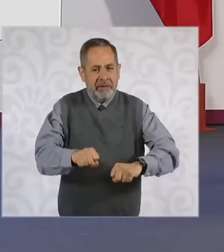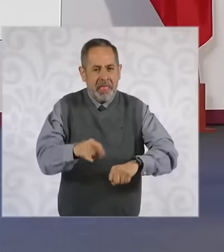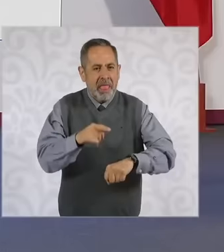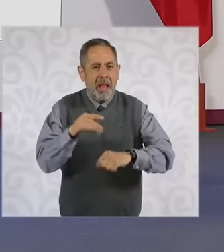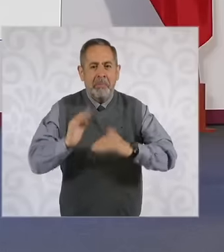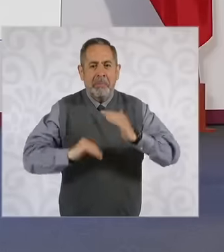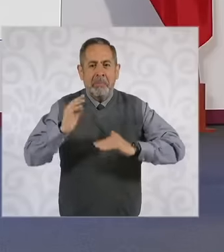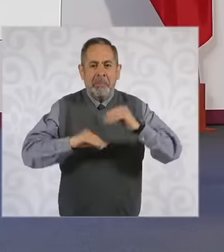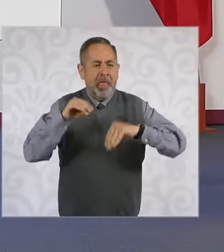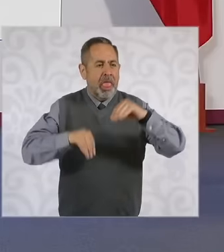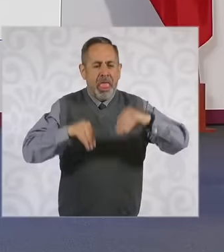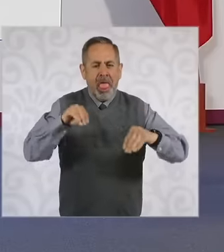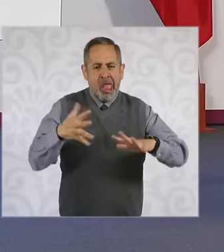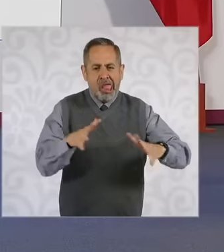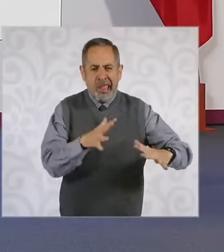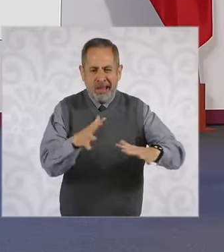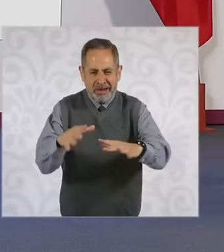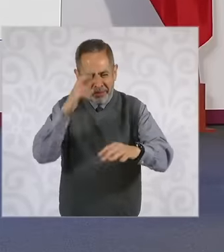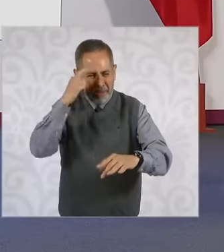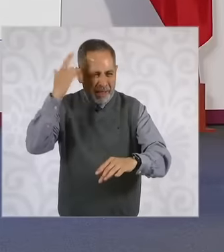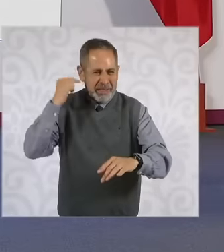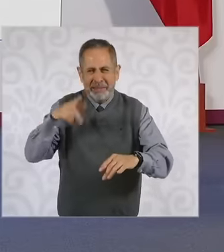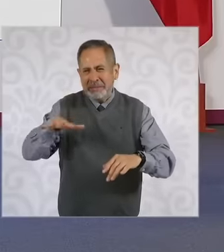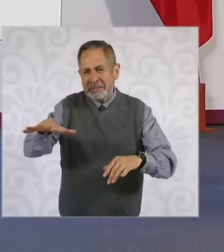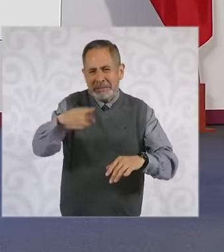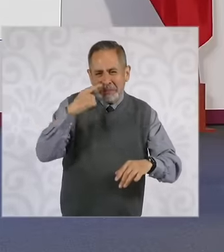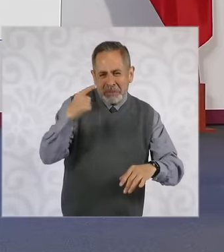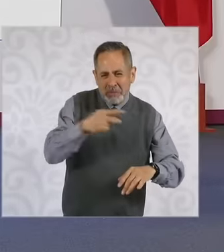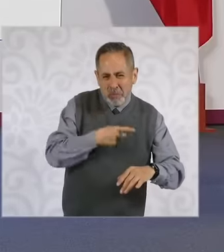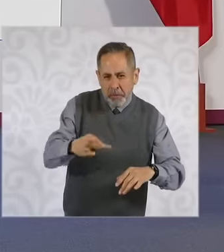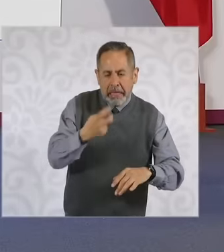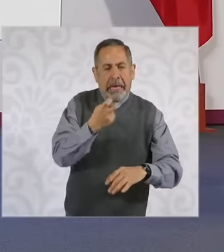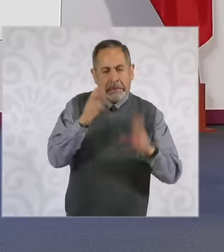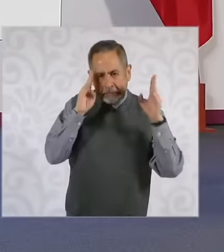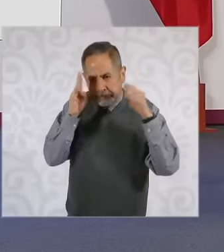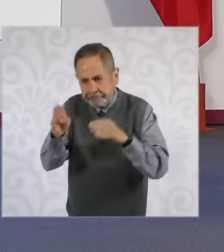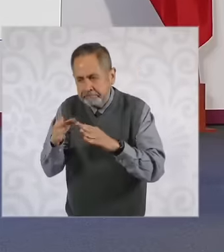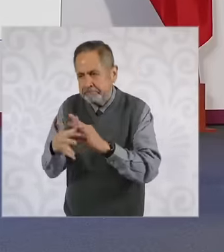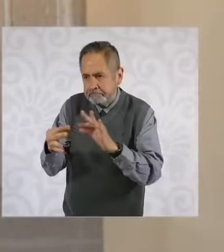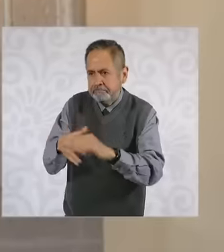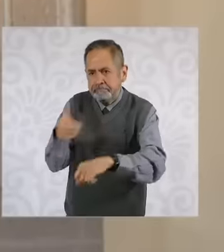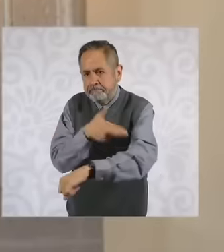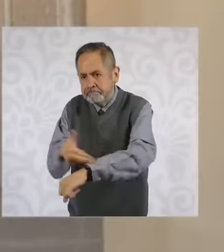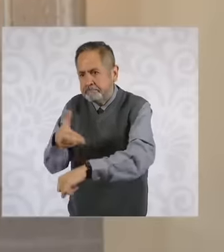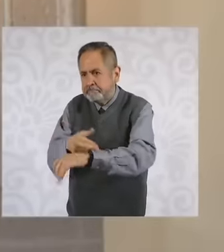in conditions of poverty and precariousness and that is where we We are going to concentrate and uh the president has